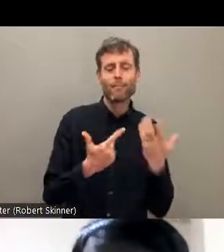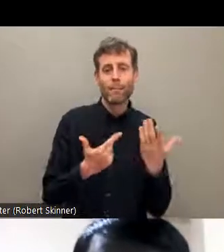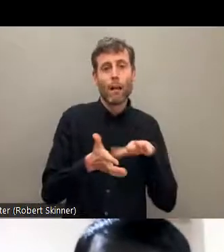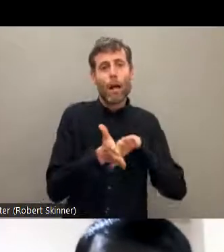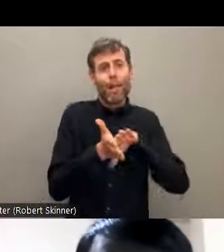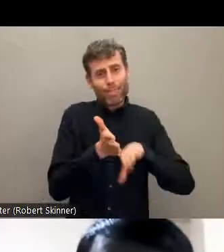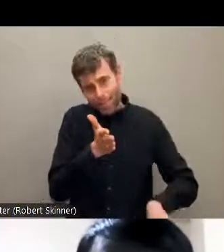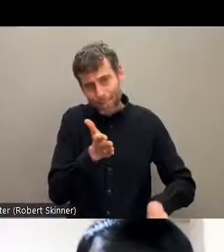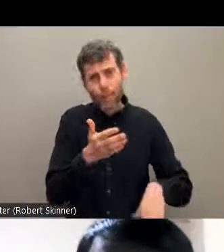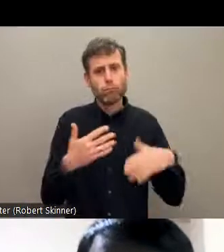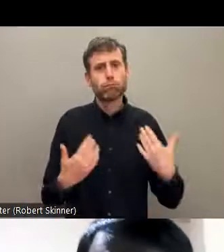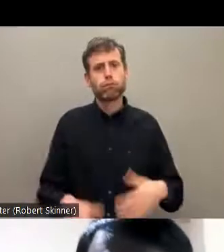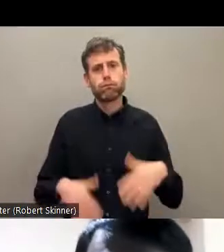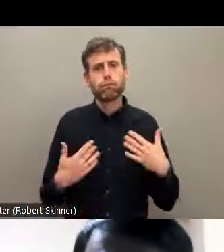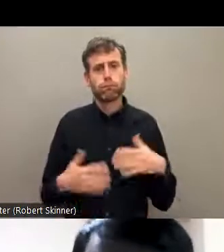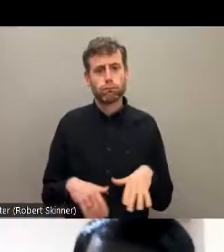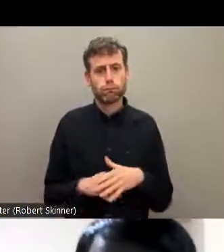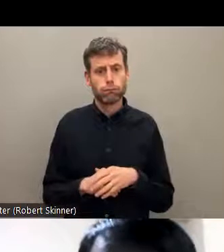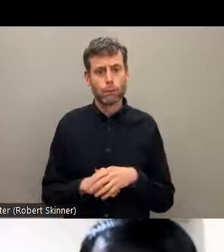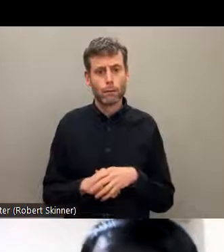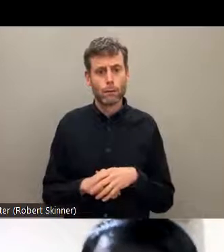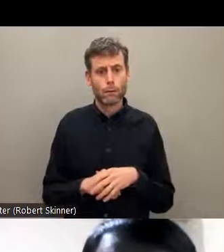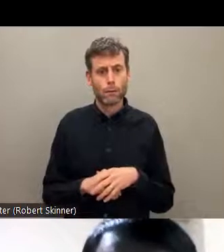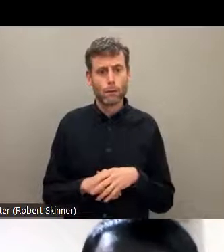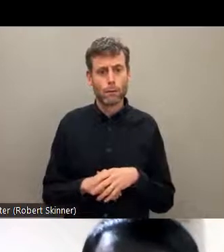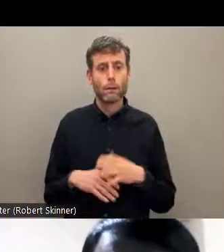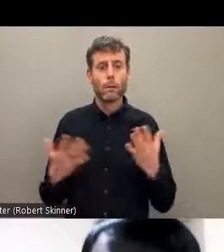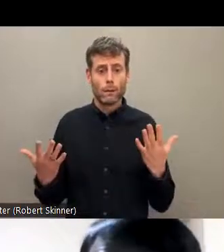disabilities, they are marginalized.